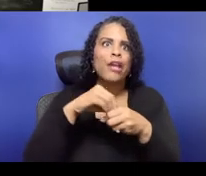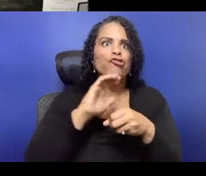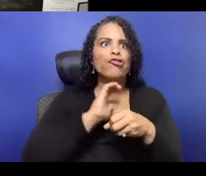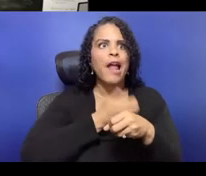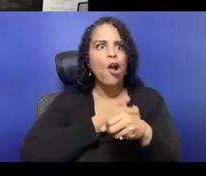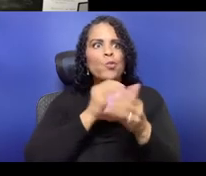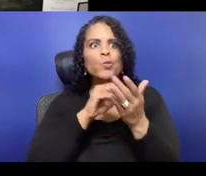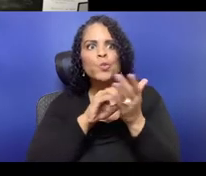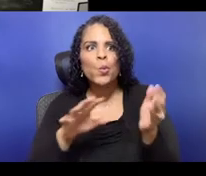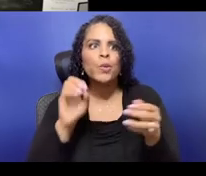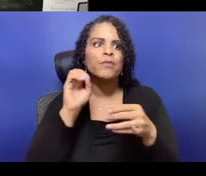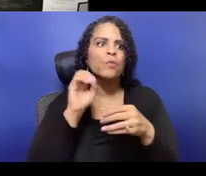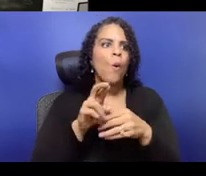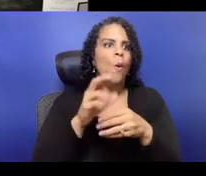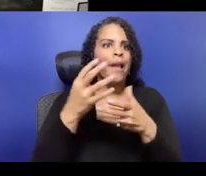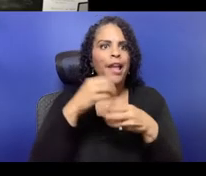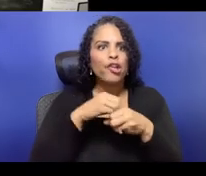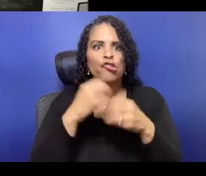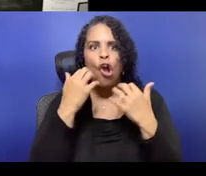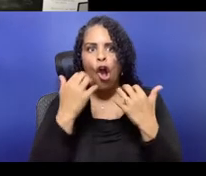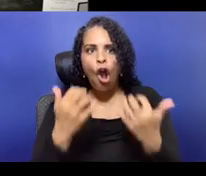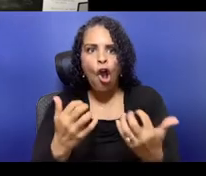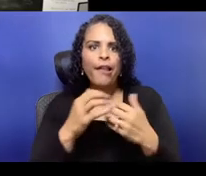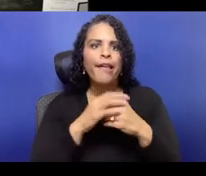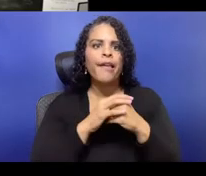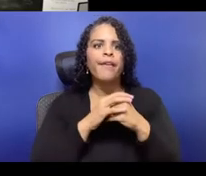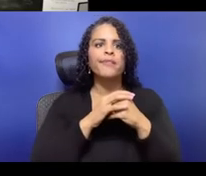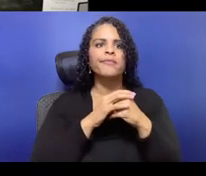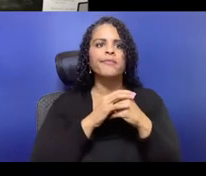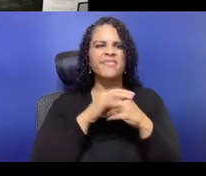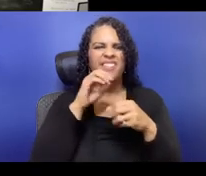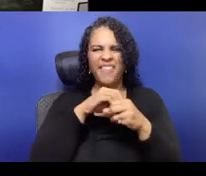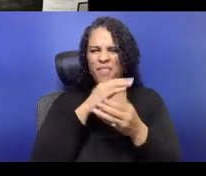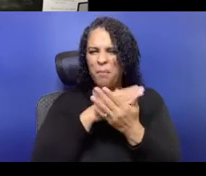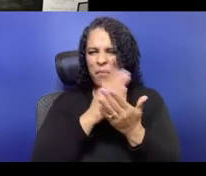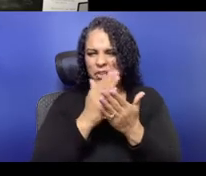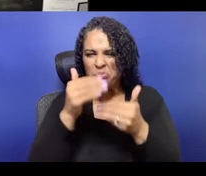Okay, like I, it's late, and that's, I think,